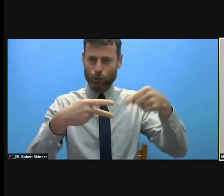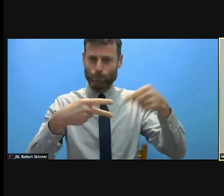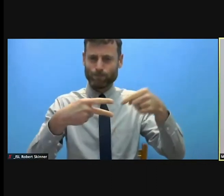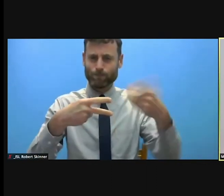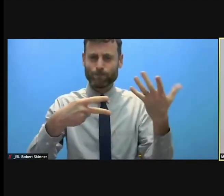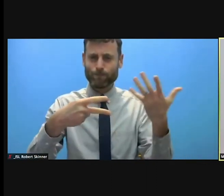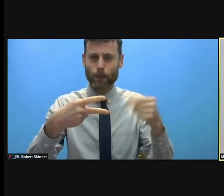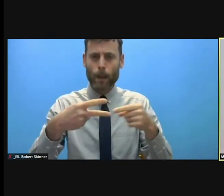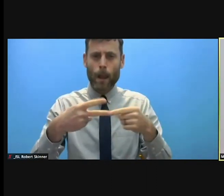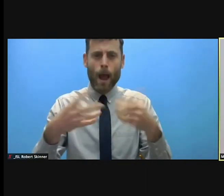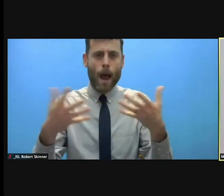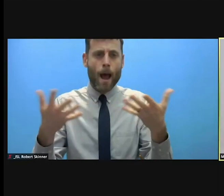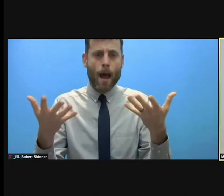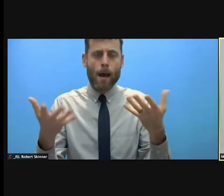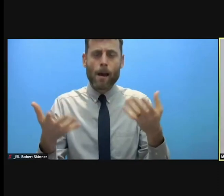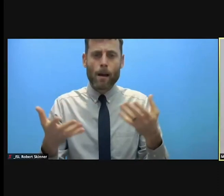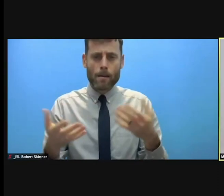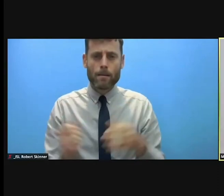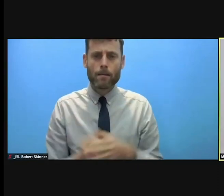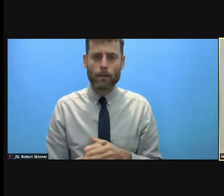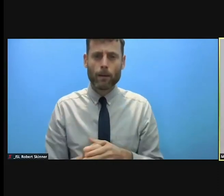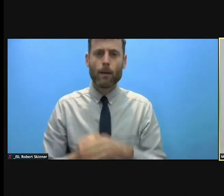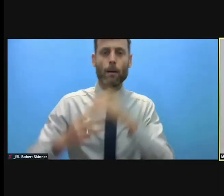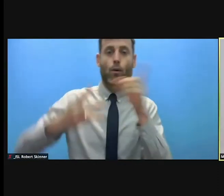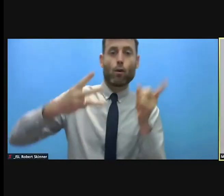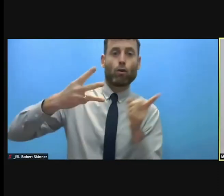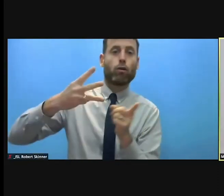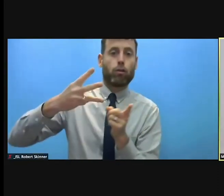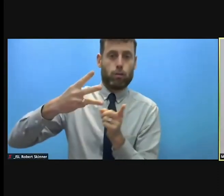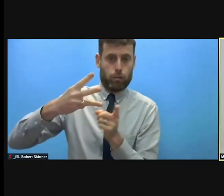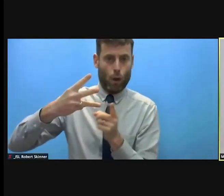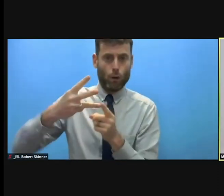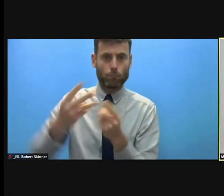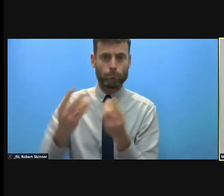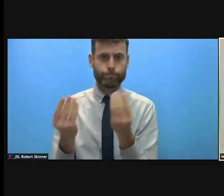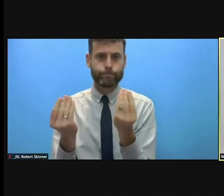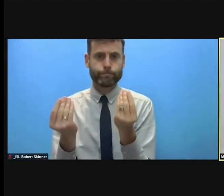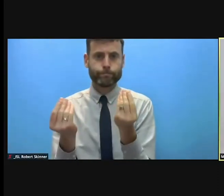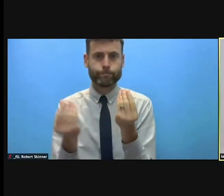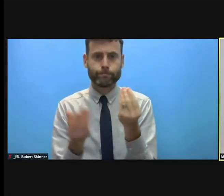call in this regard. Thirdly, the financing. The report of NRC